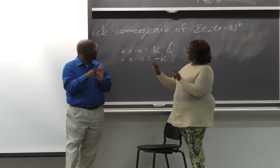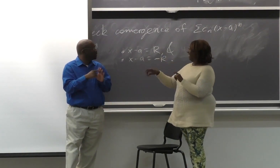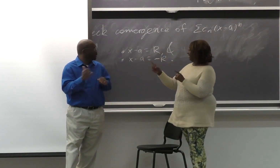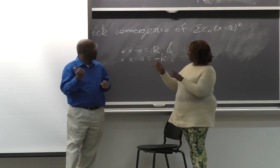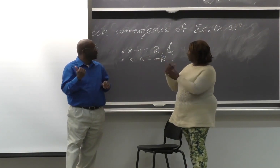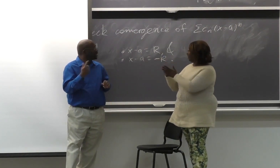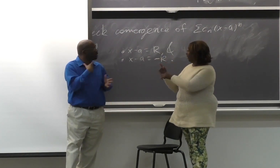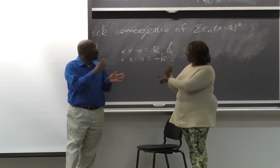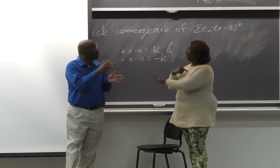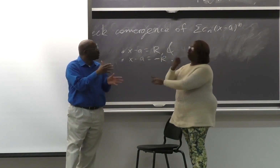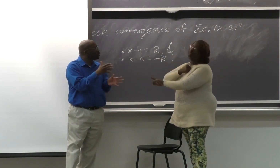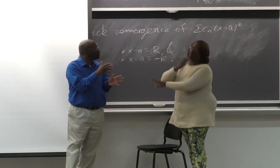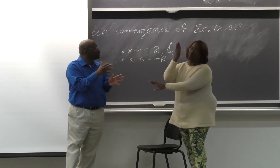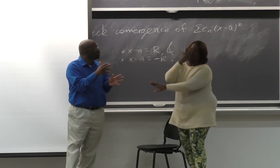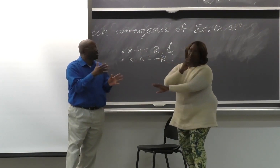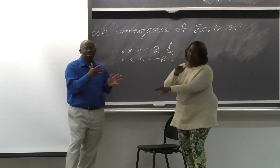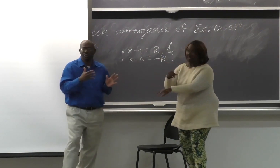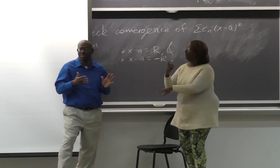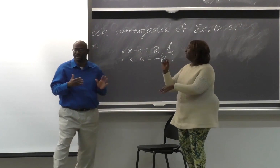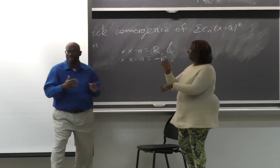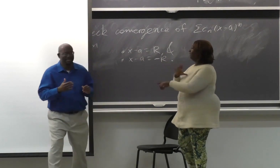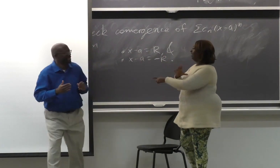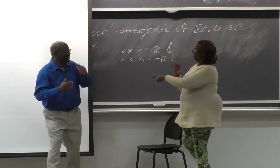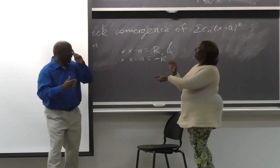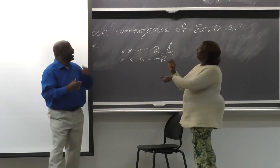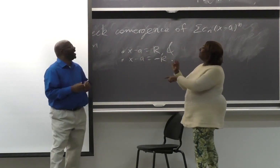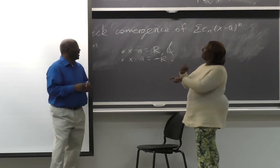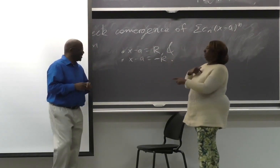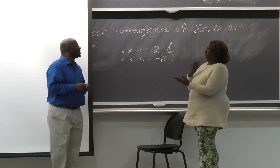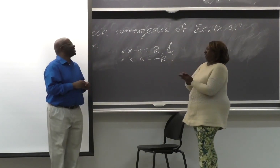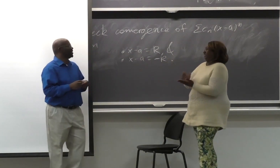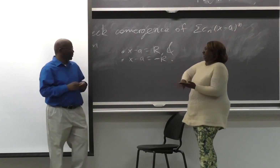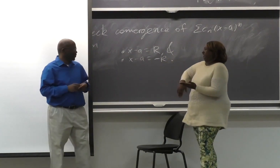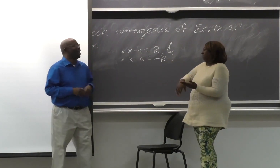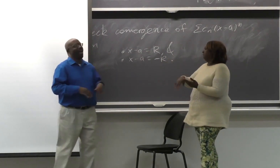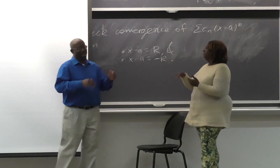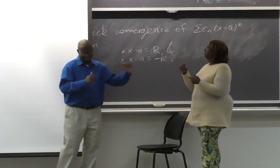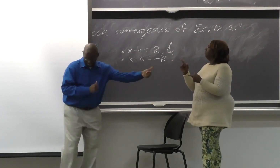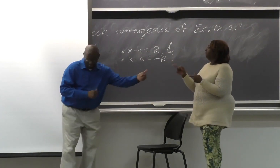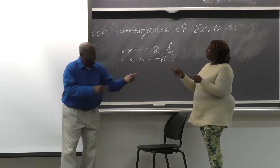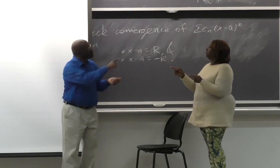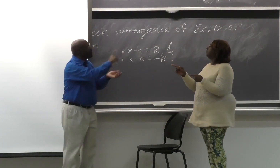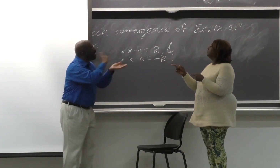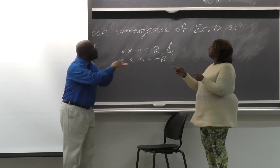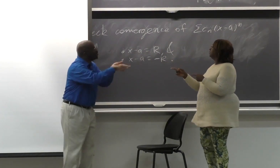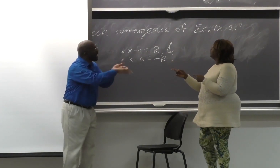You're talking about the Nyle video that I showed? Oh, I'm sorry. I didn't see that. Yes. Yes. Yeah. I arrived a little late. I apologize.